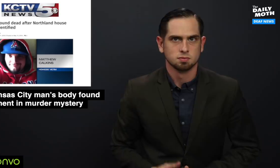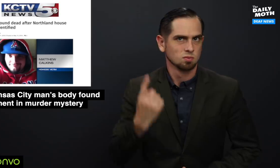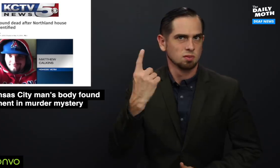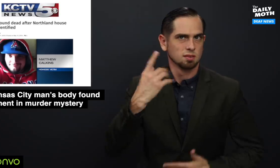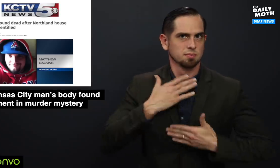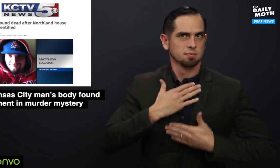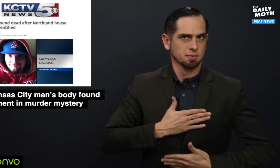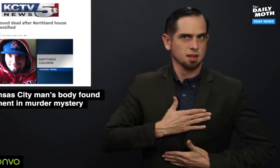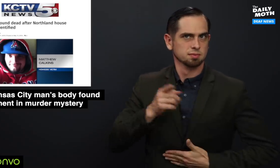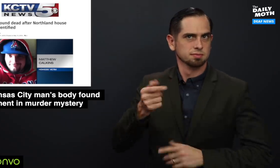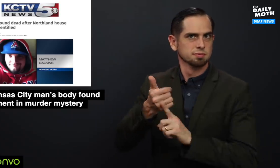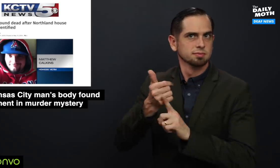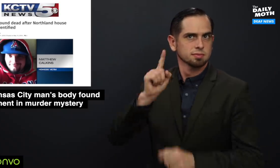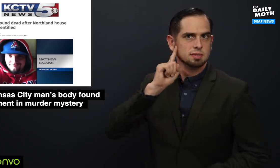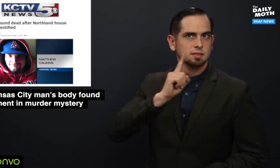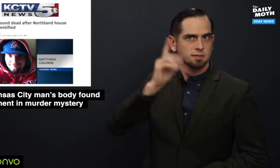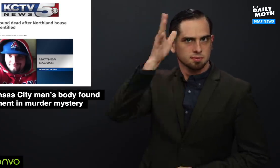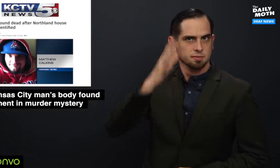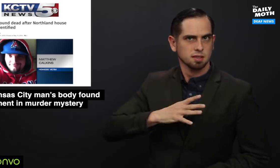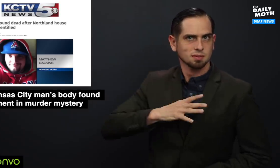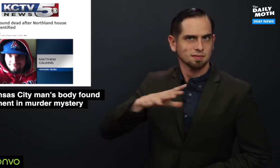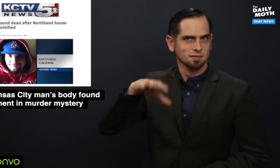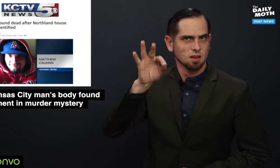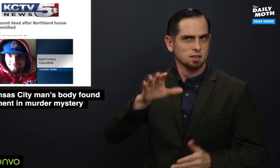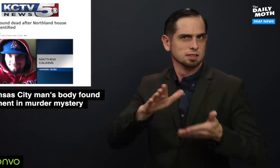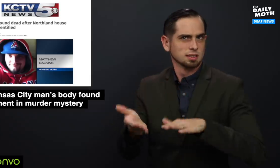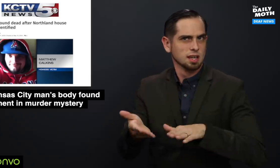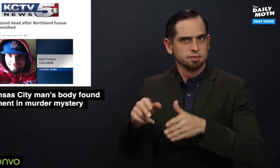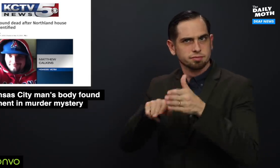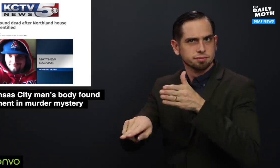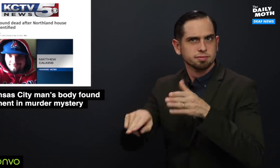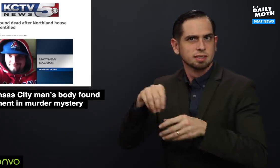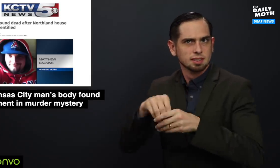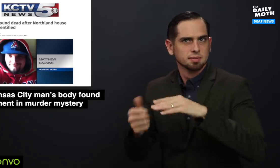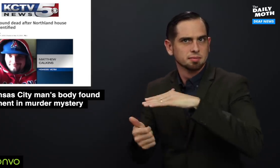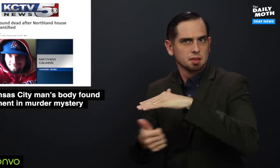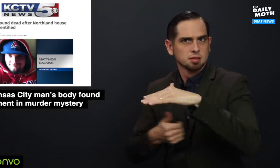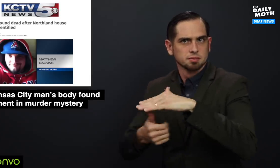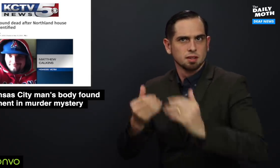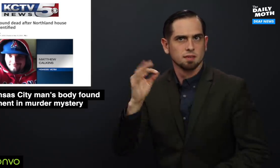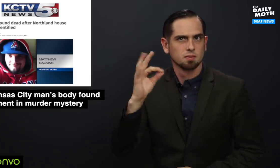A Deaf man's body was found dead in the basement of